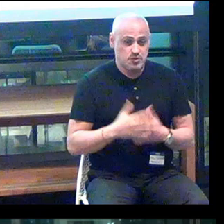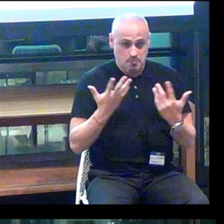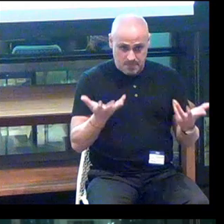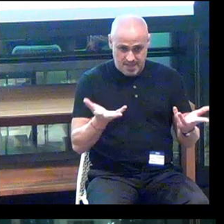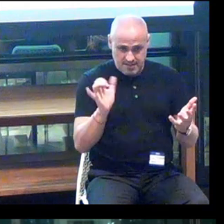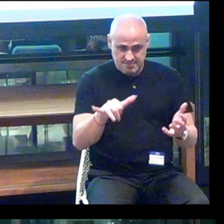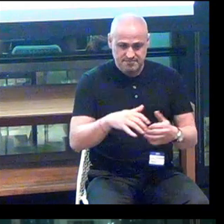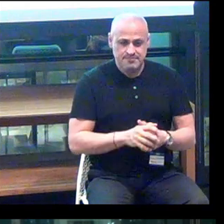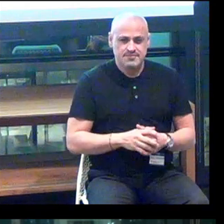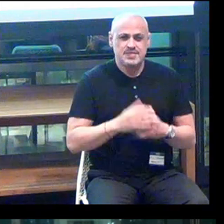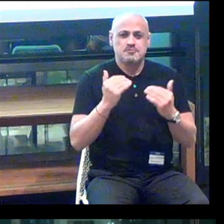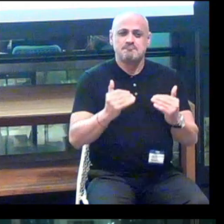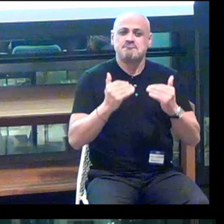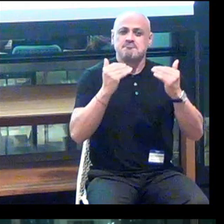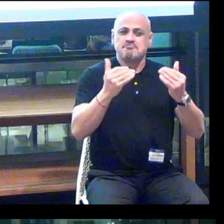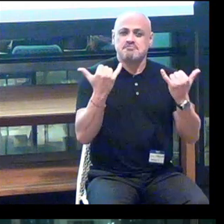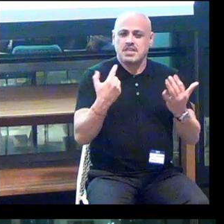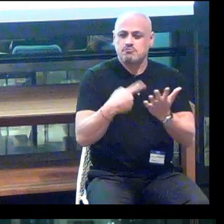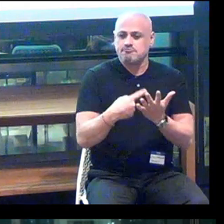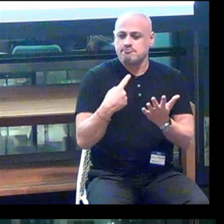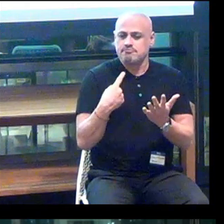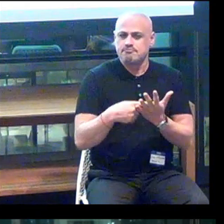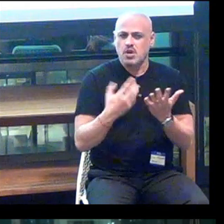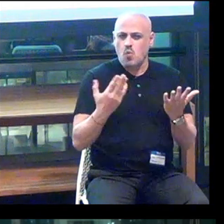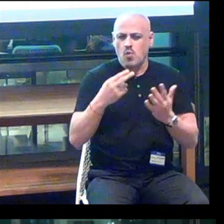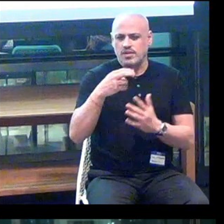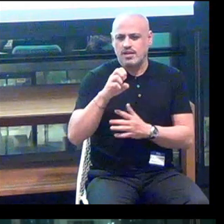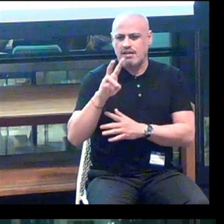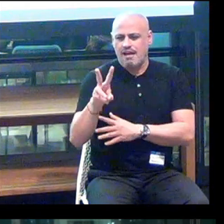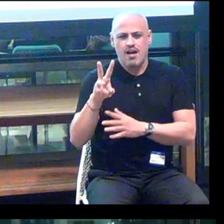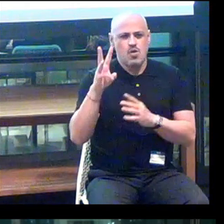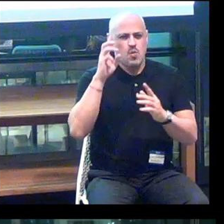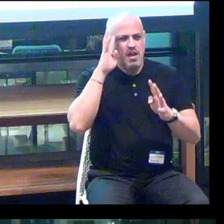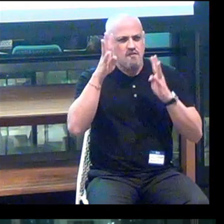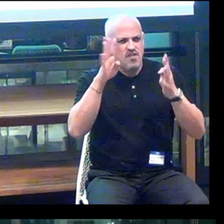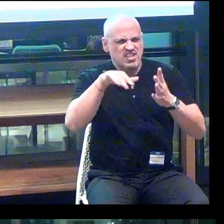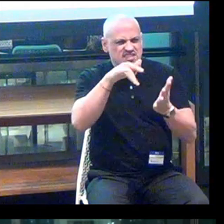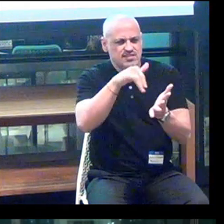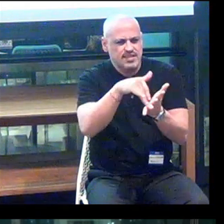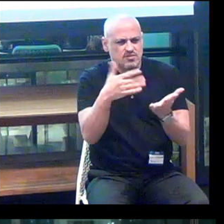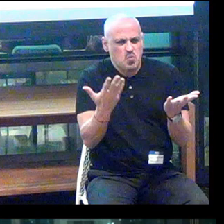Let's advance and talk a little bit about what the Howe Innovation Center is.